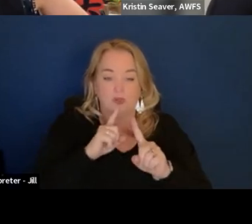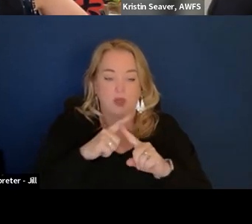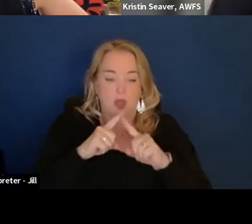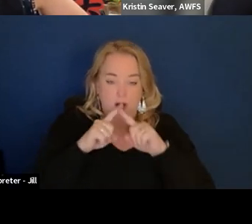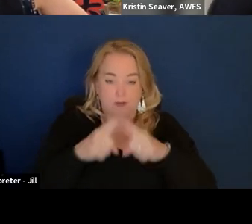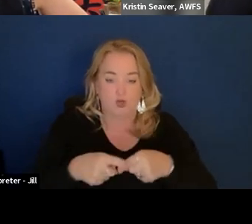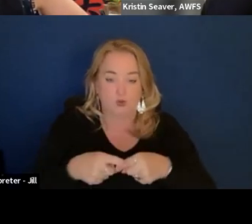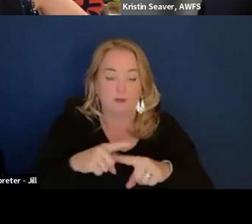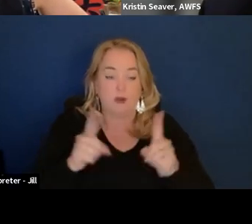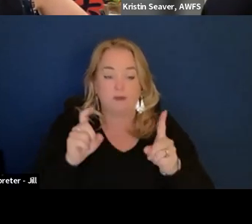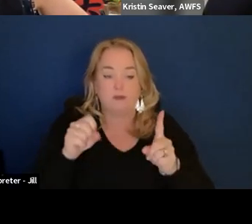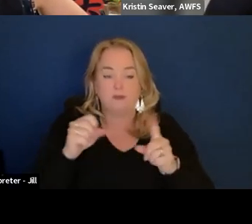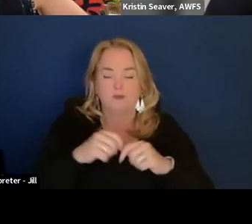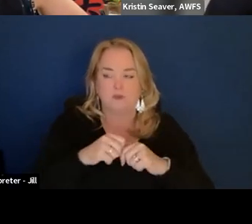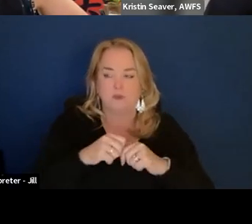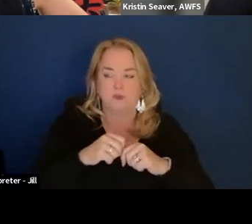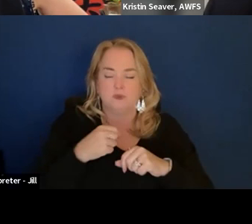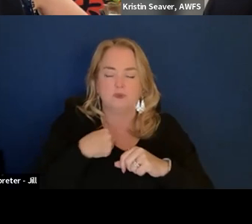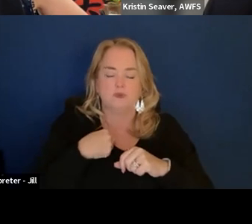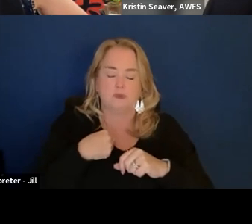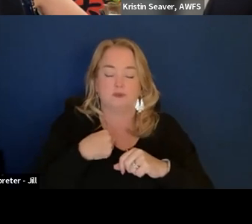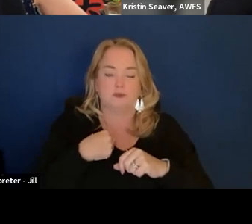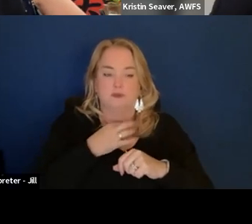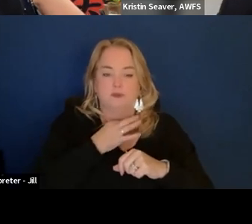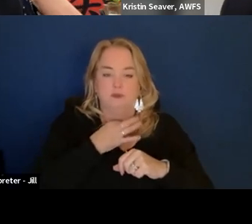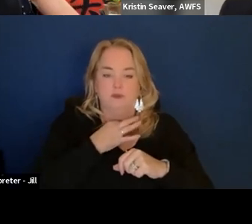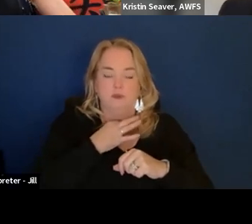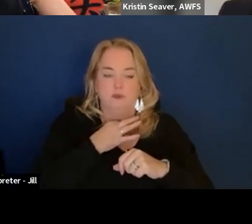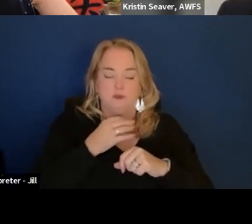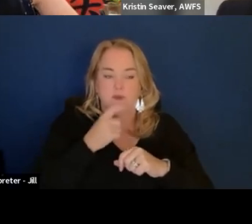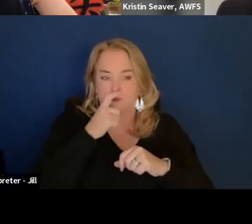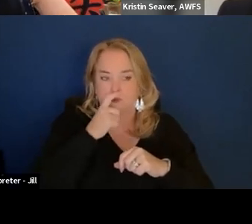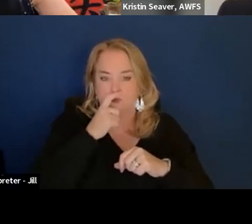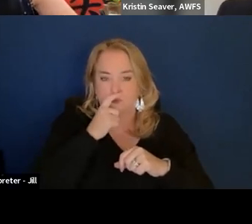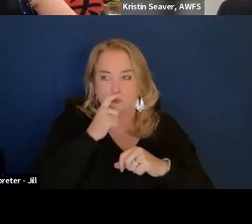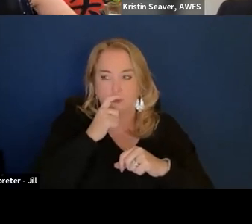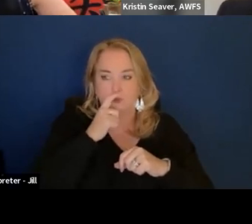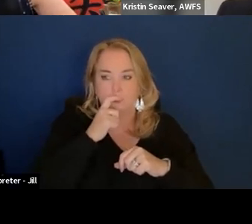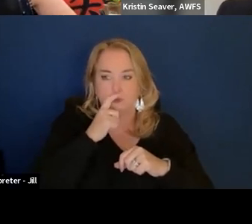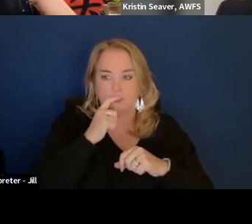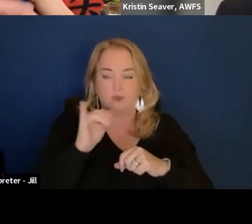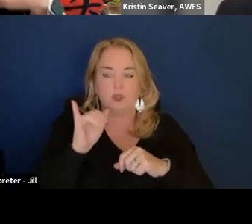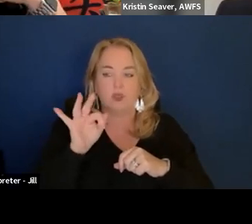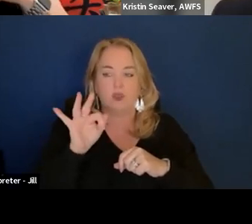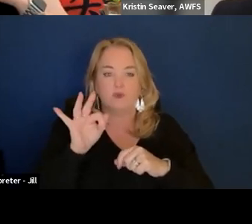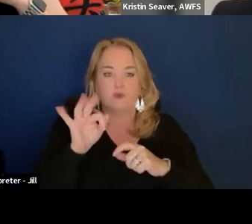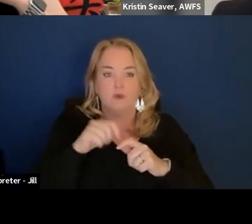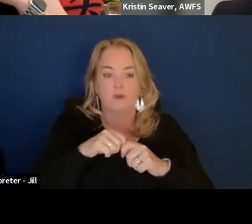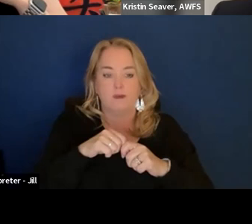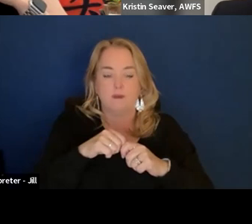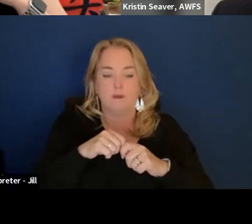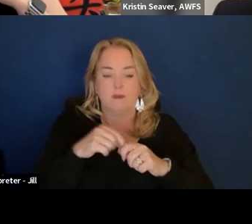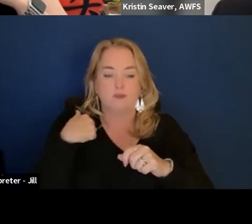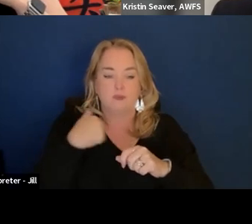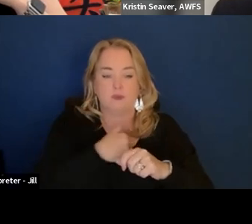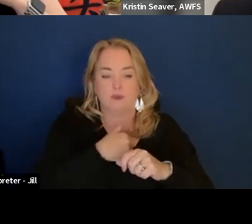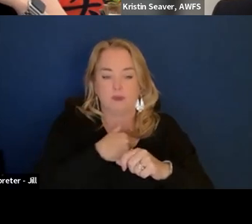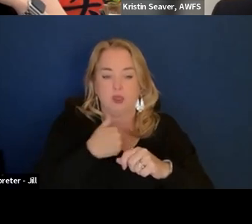You know what kind of intrigues me here is that even if we may not, I love this whole thing,